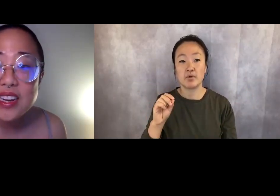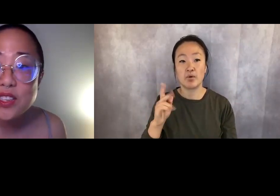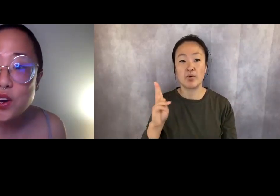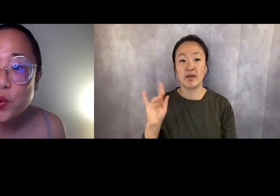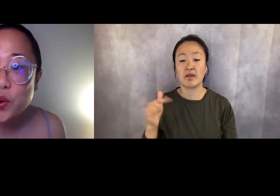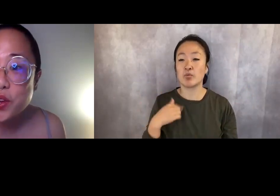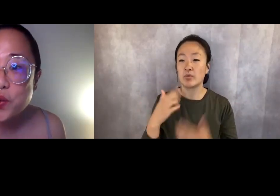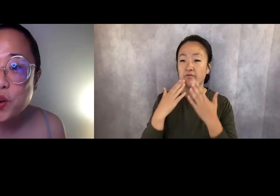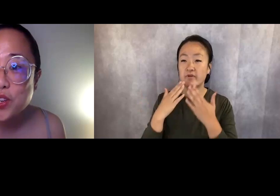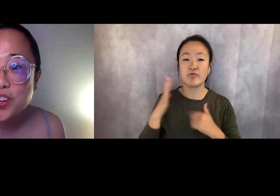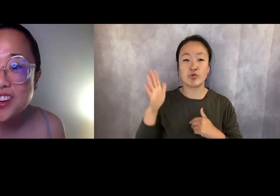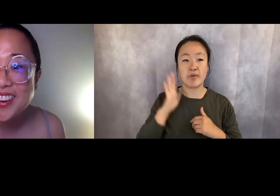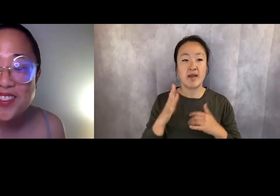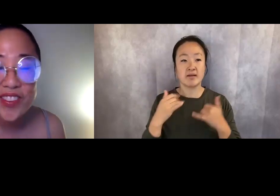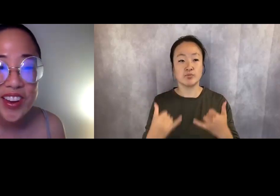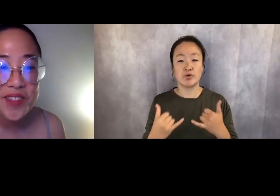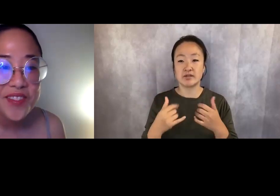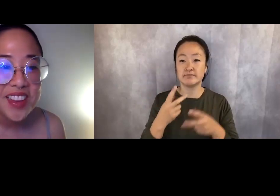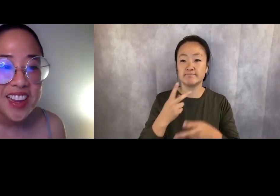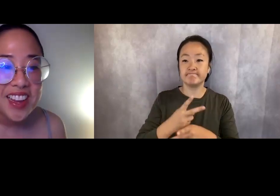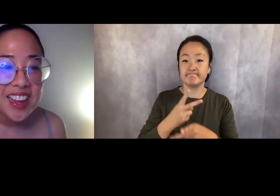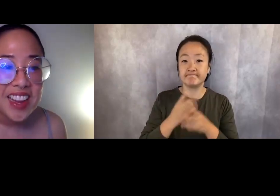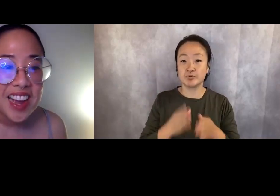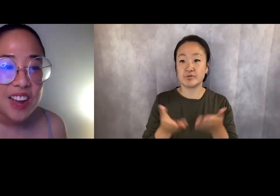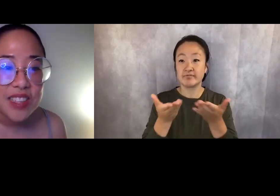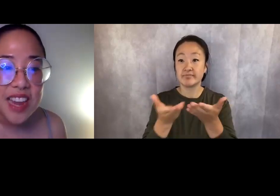Let us know where you are turning in from.